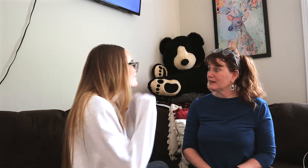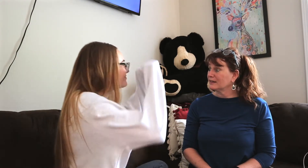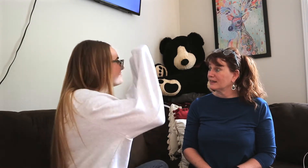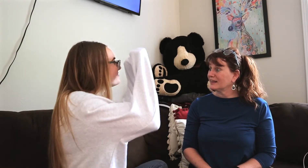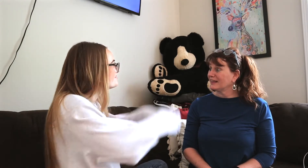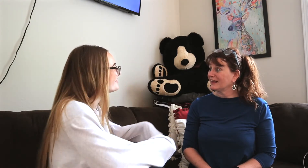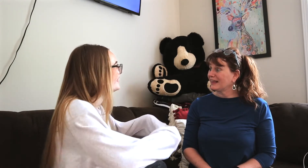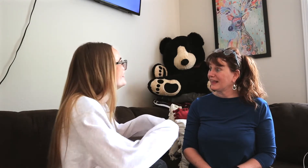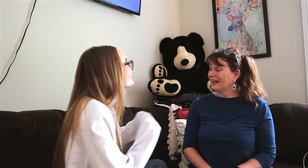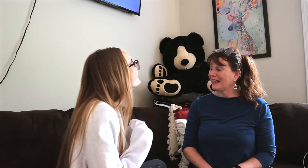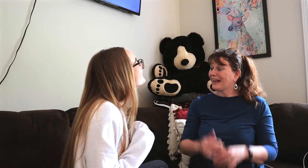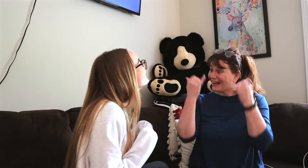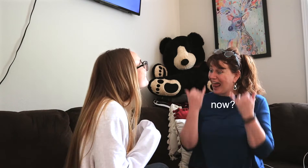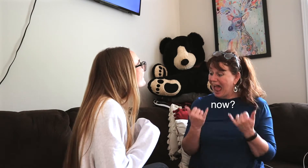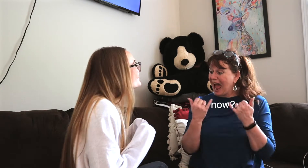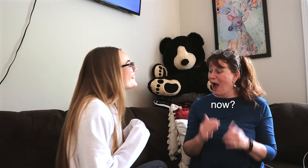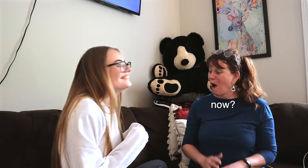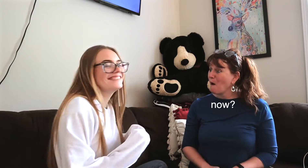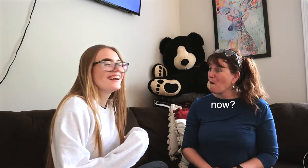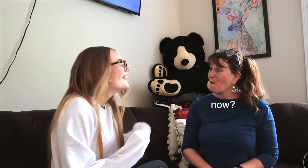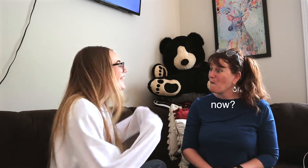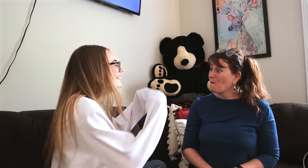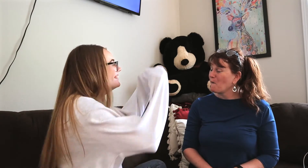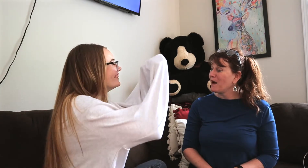*laughs* uh uh. *laughing*